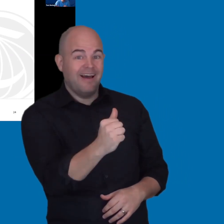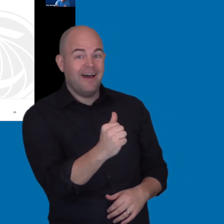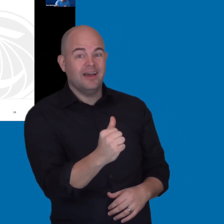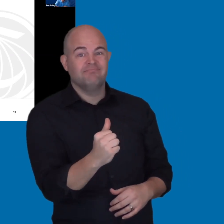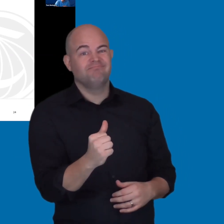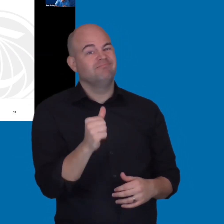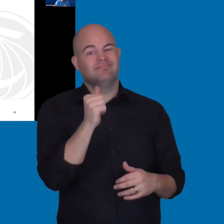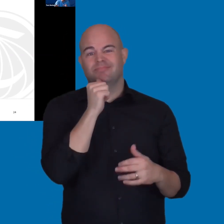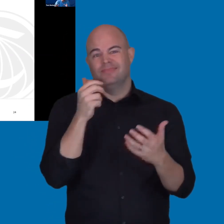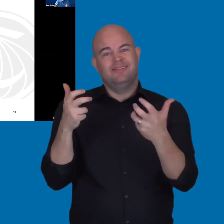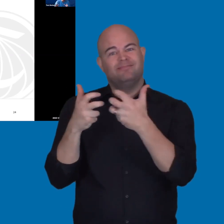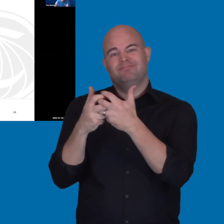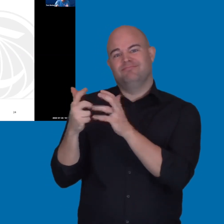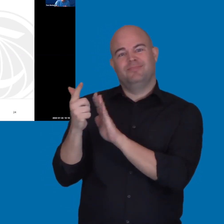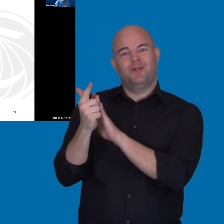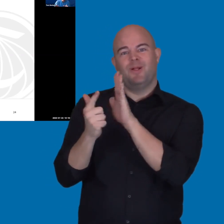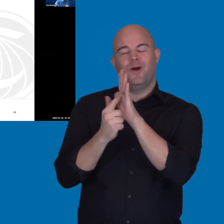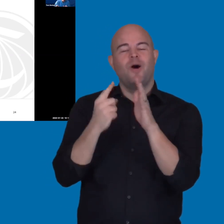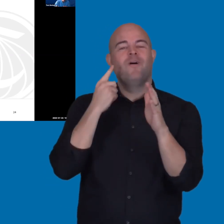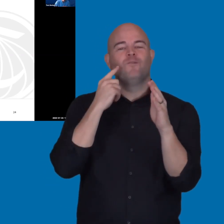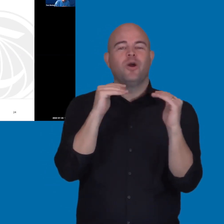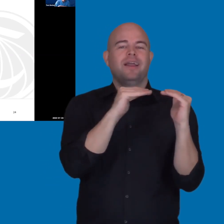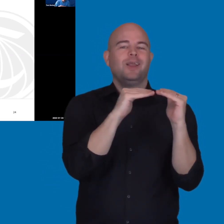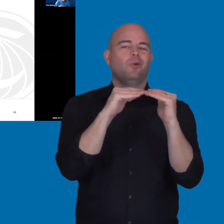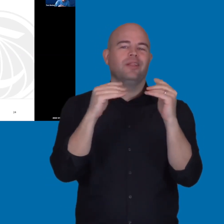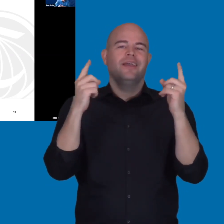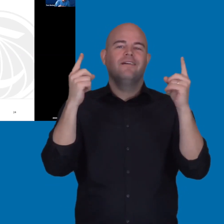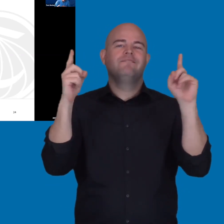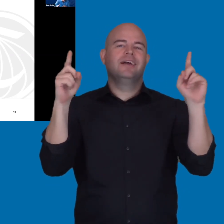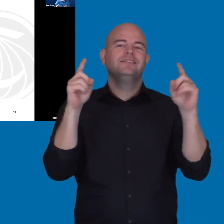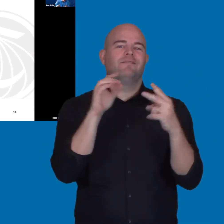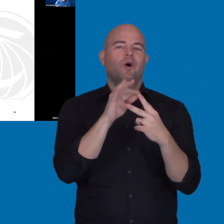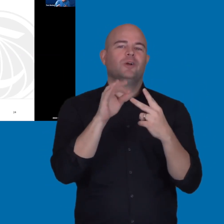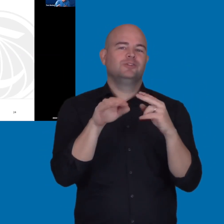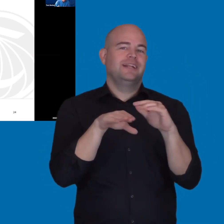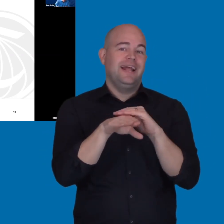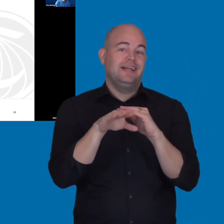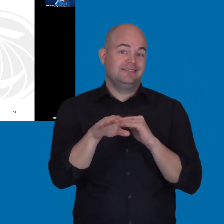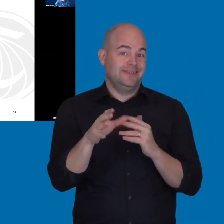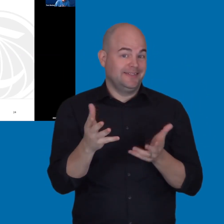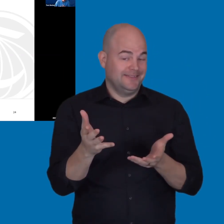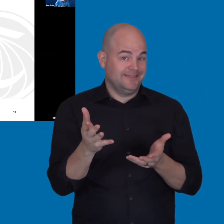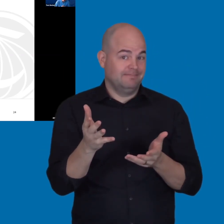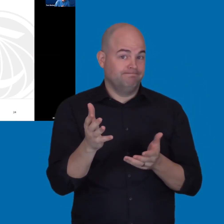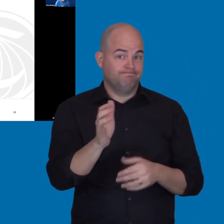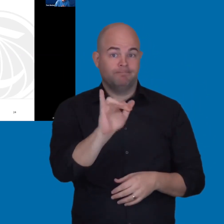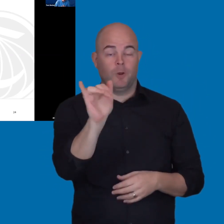for providing Equally Effective Alternate Access. Another aspect of it is also,